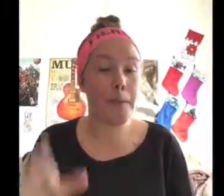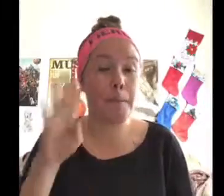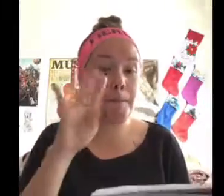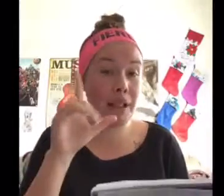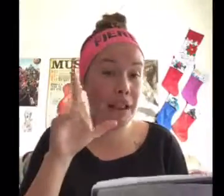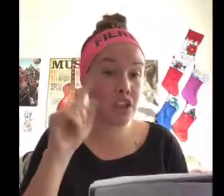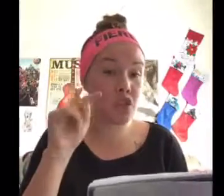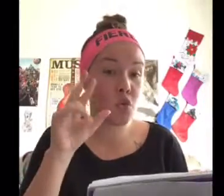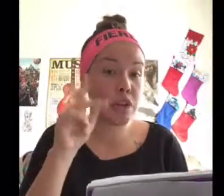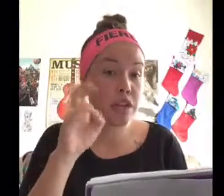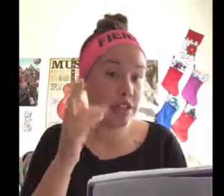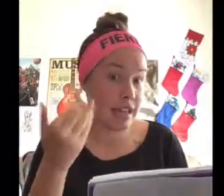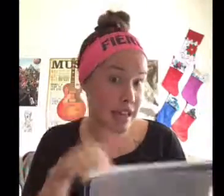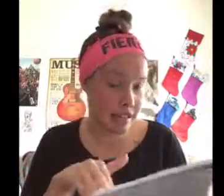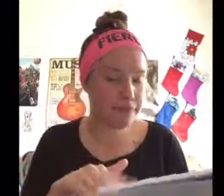Bill Tracker, again...